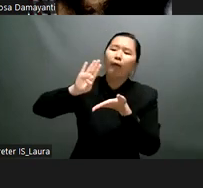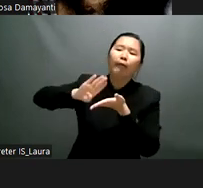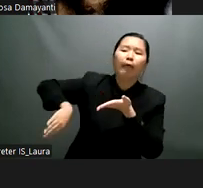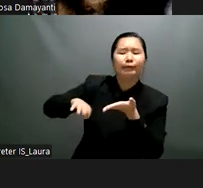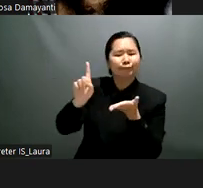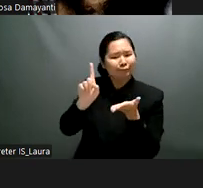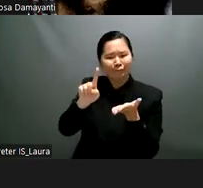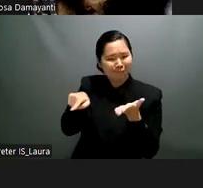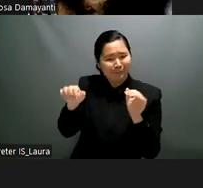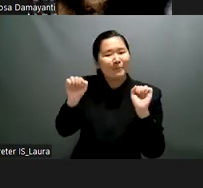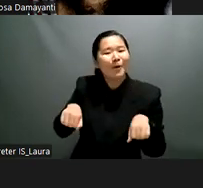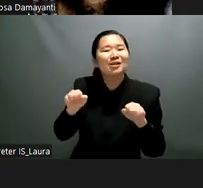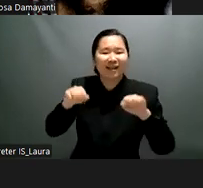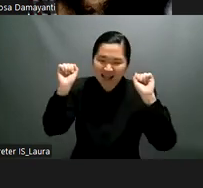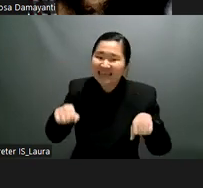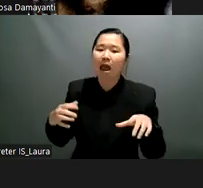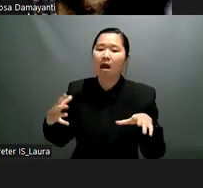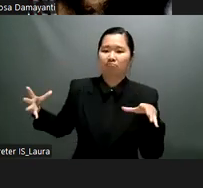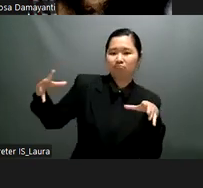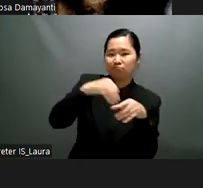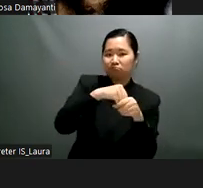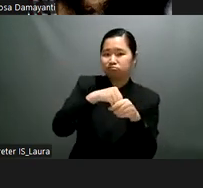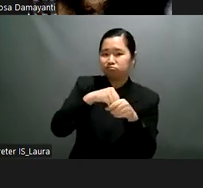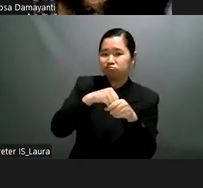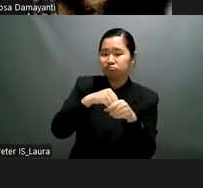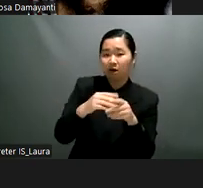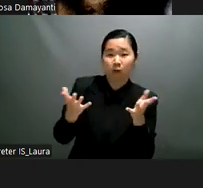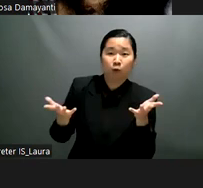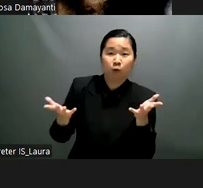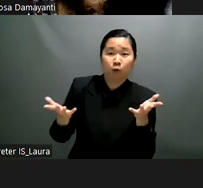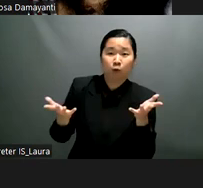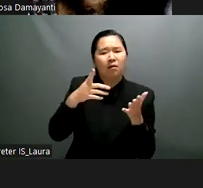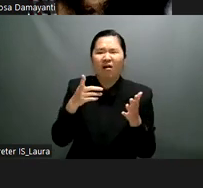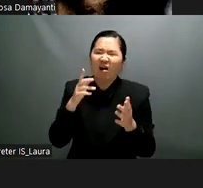some of these children have been displaced due to war conflict natural disasters or climate change